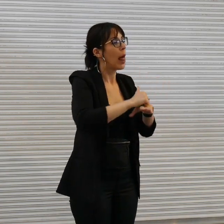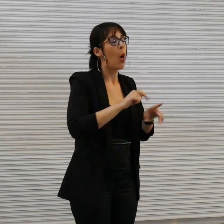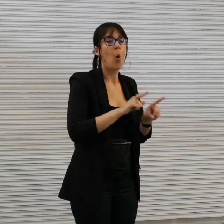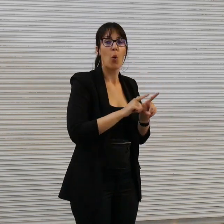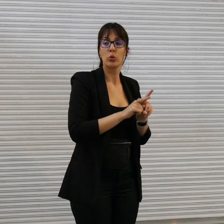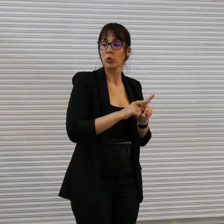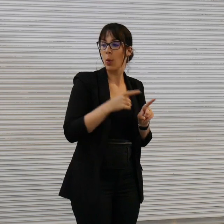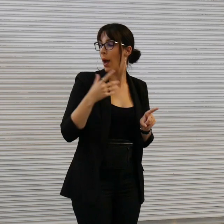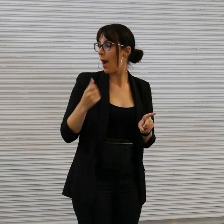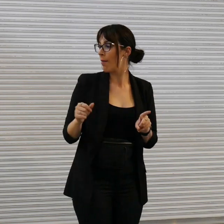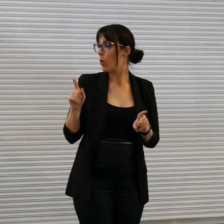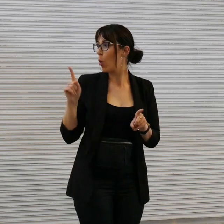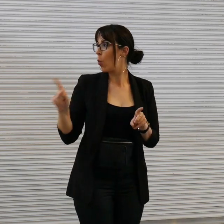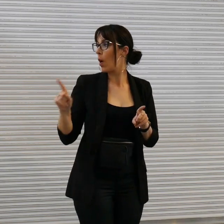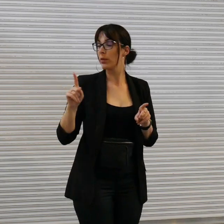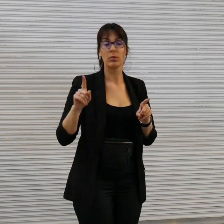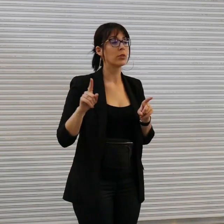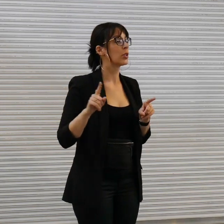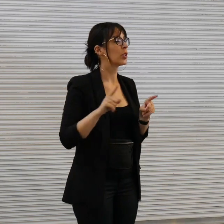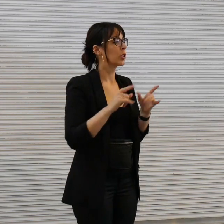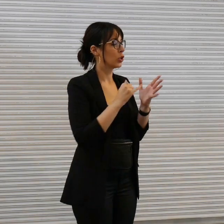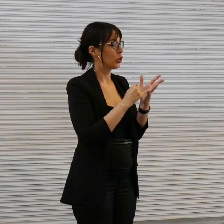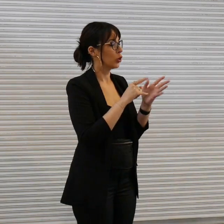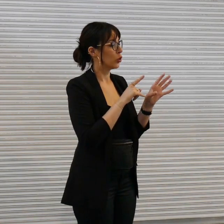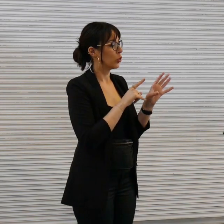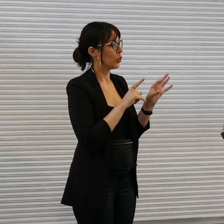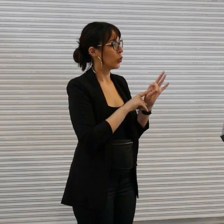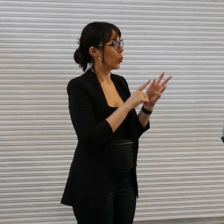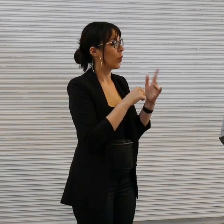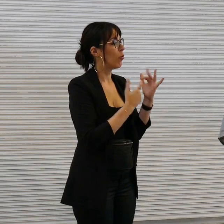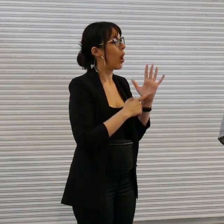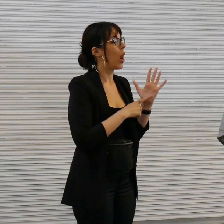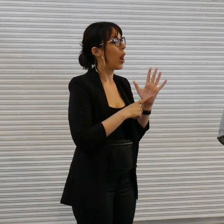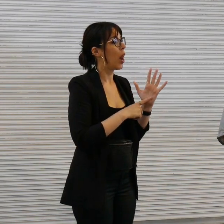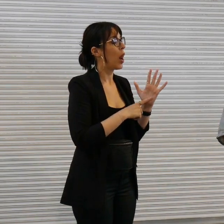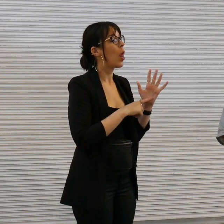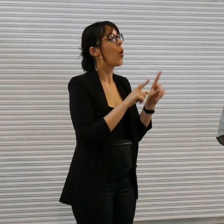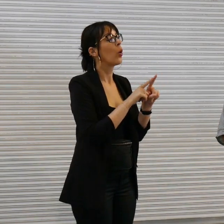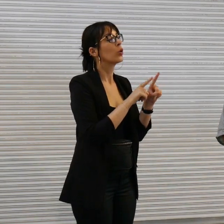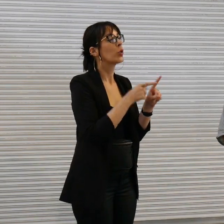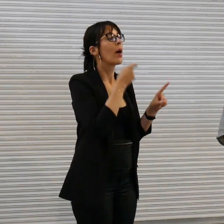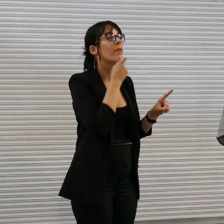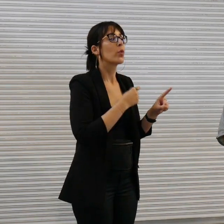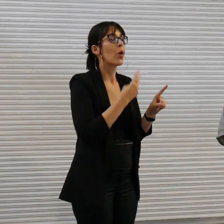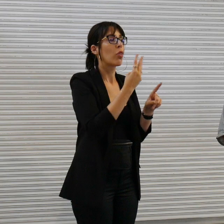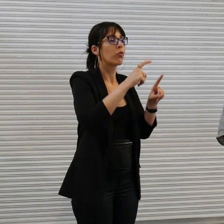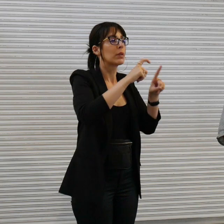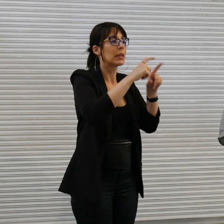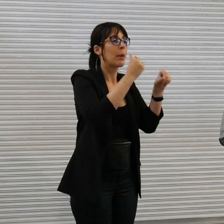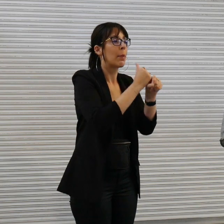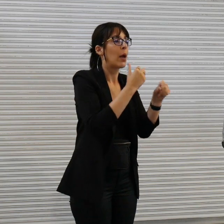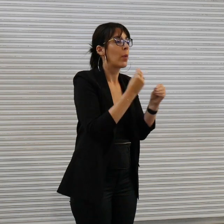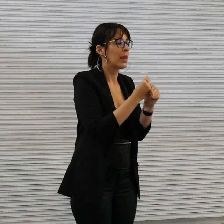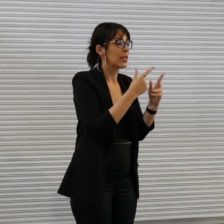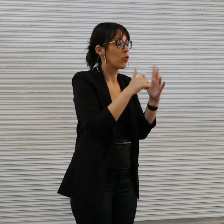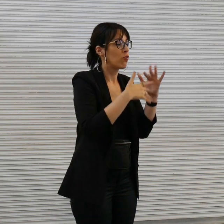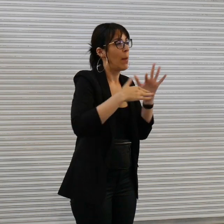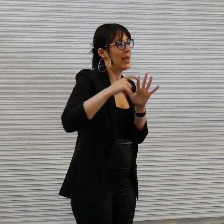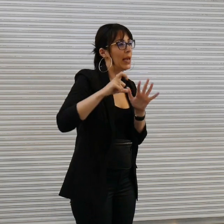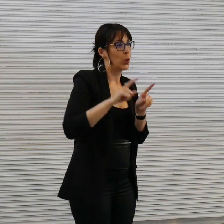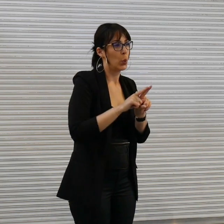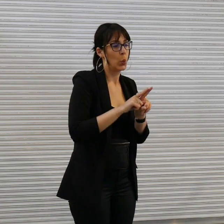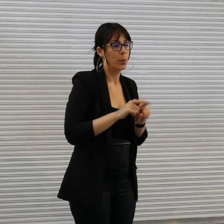um squirrel glider there as well and 3D rendering of some of these animals in Ceramics um and across